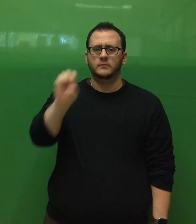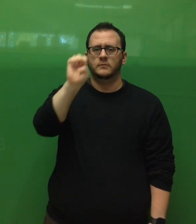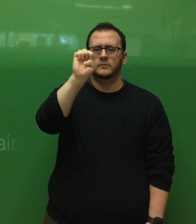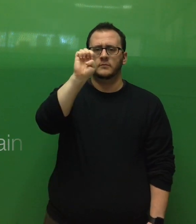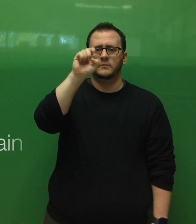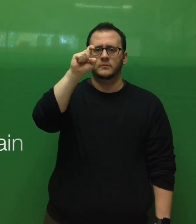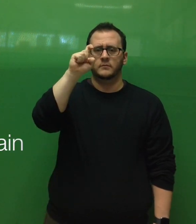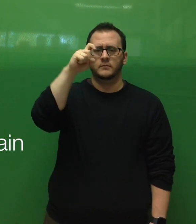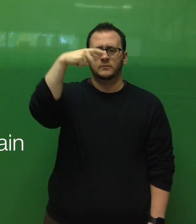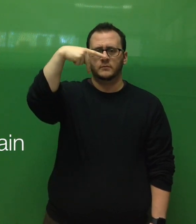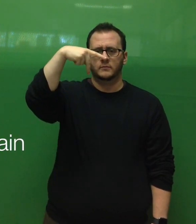explain